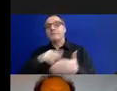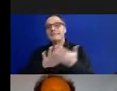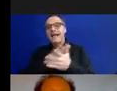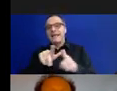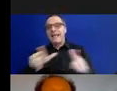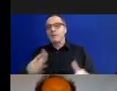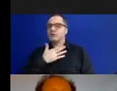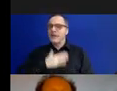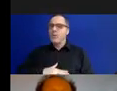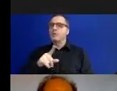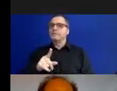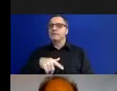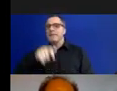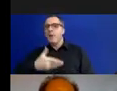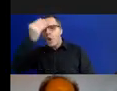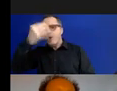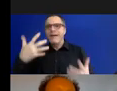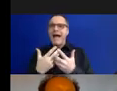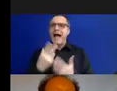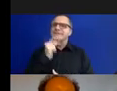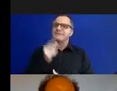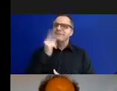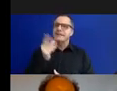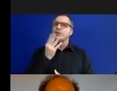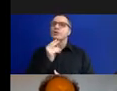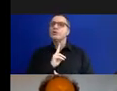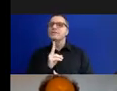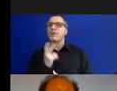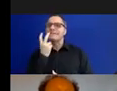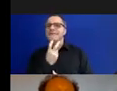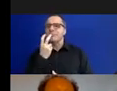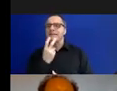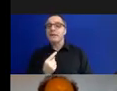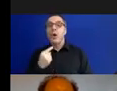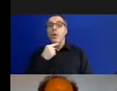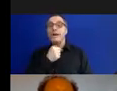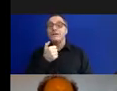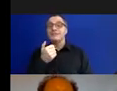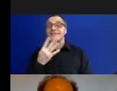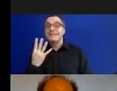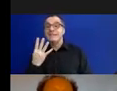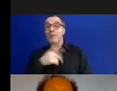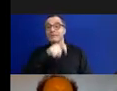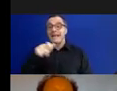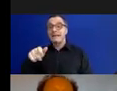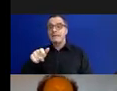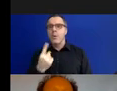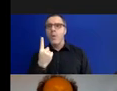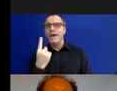listening, and lip-reading. 164 delegates were in attendance. Only one was Deaf. The repercussions